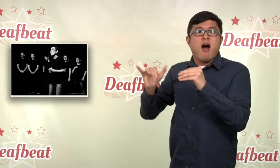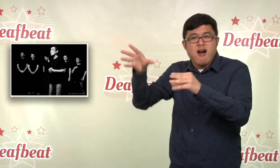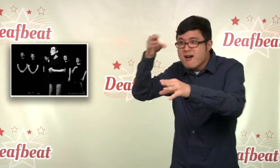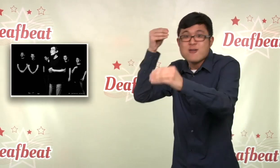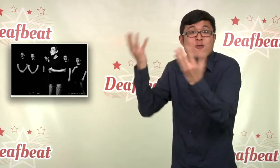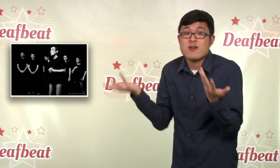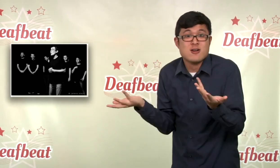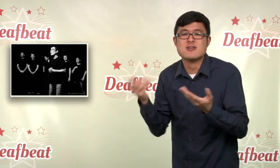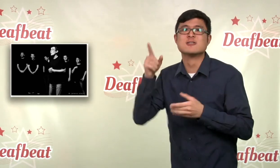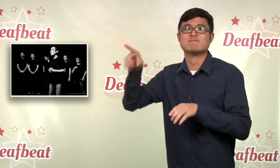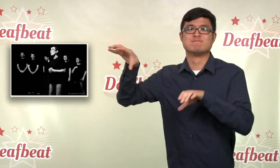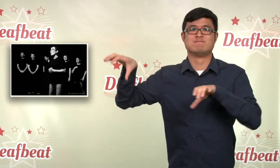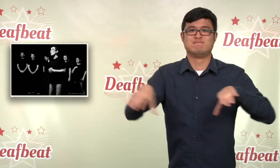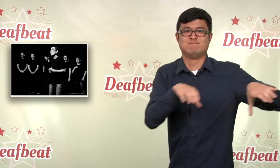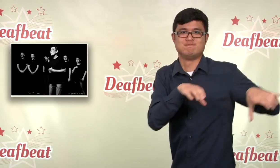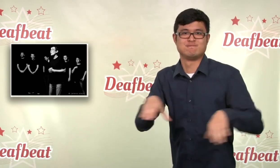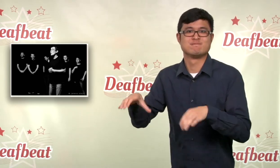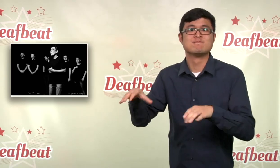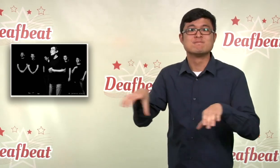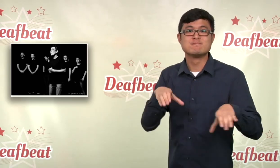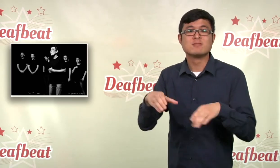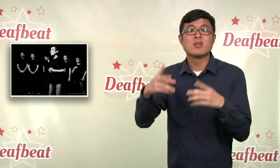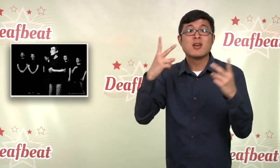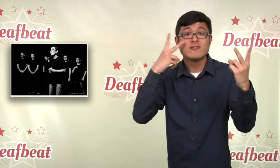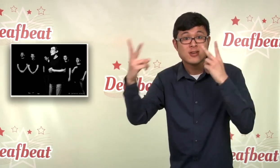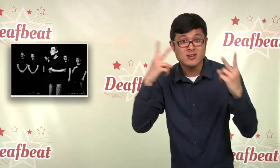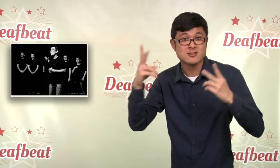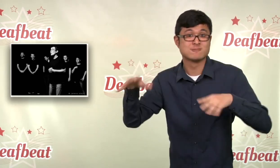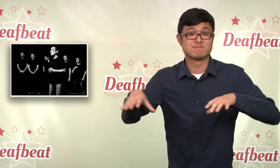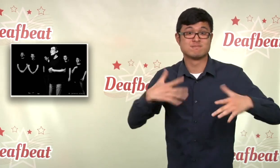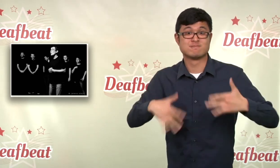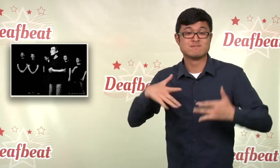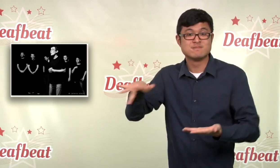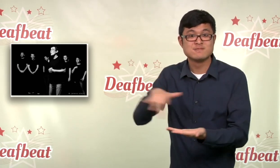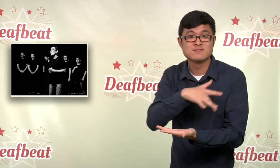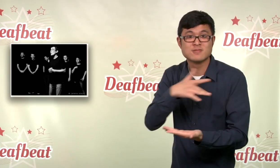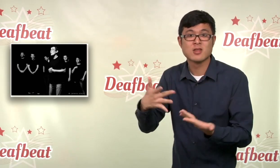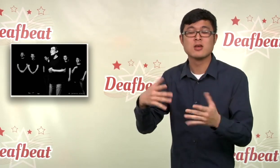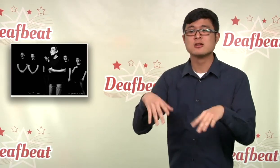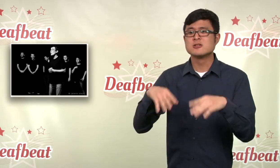discovery for deaf and hearing people who can